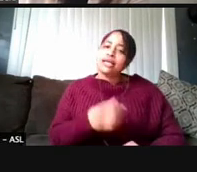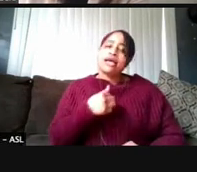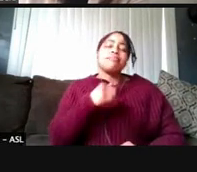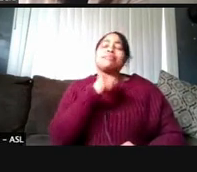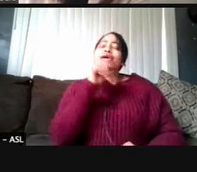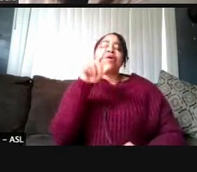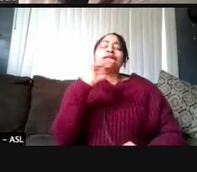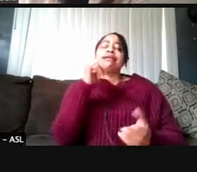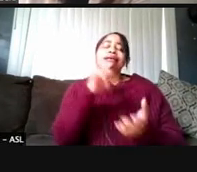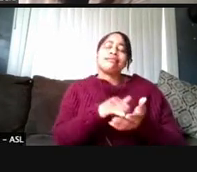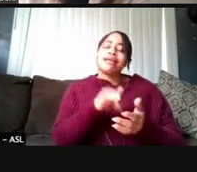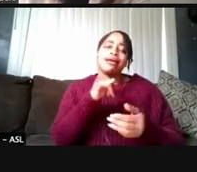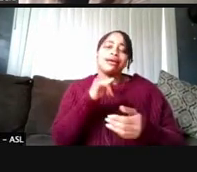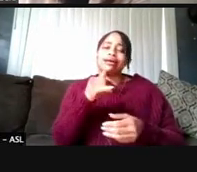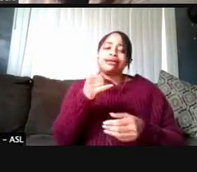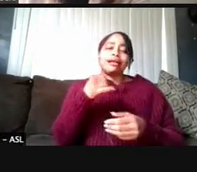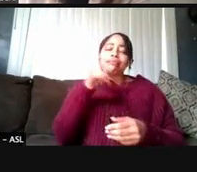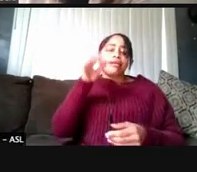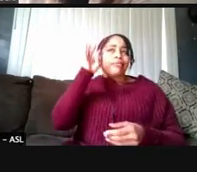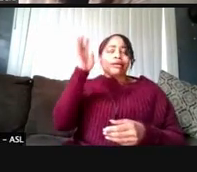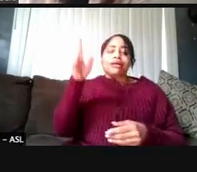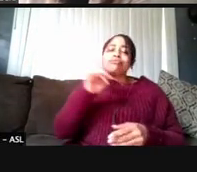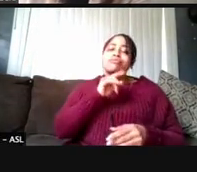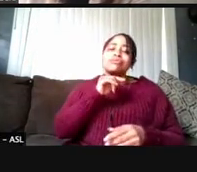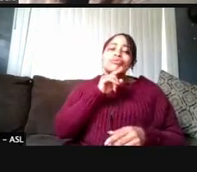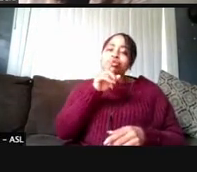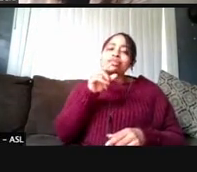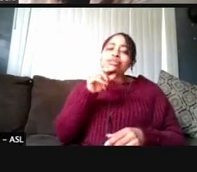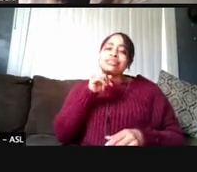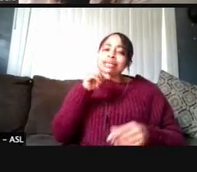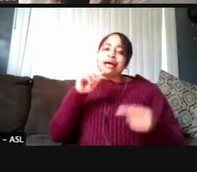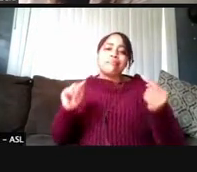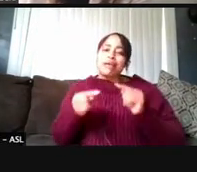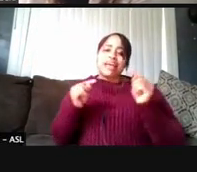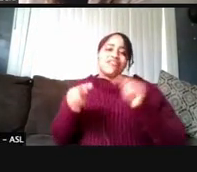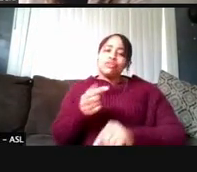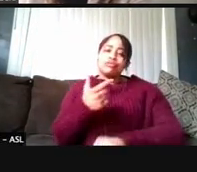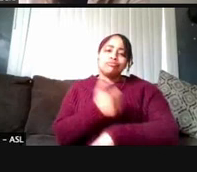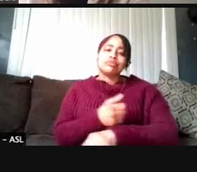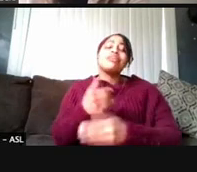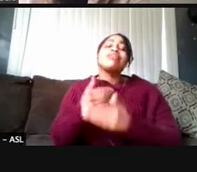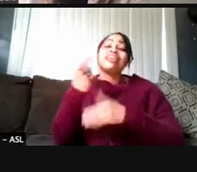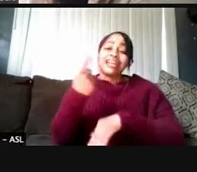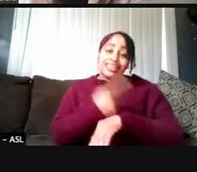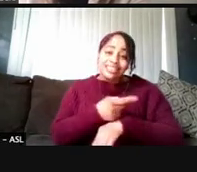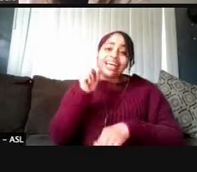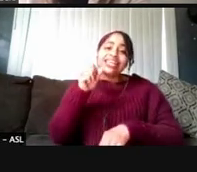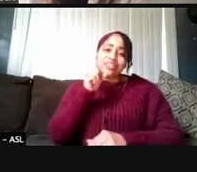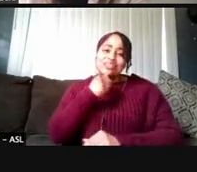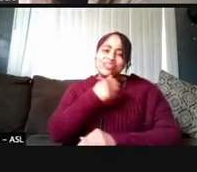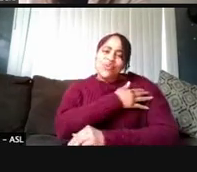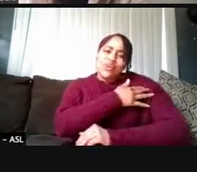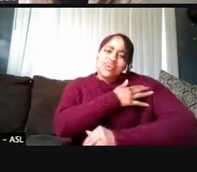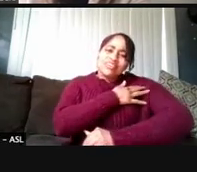this is really not a painful vaccine. Your arm is a little sore the next day, and you might be a little tired, but it's well tolerated.